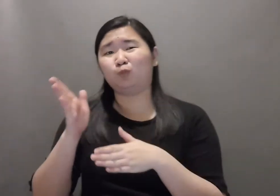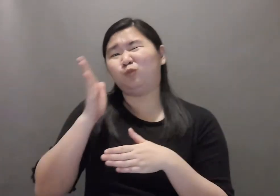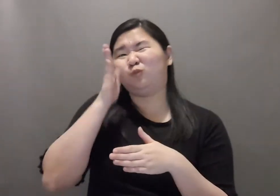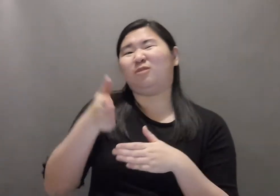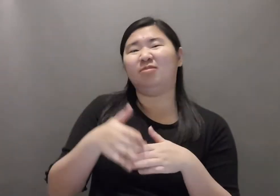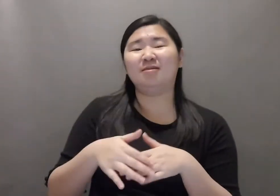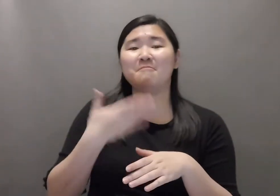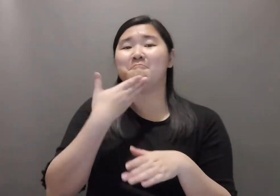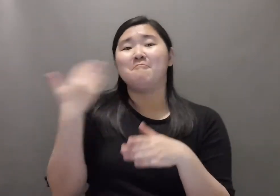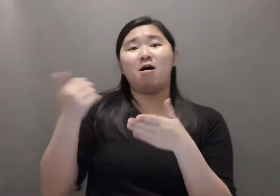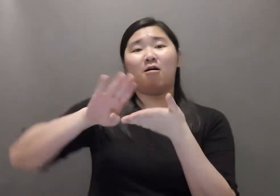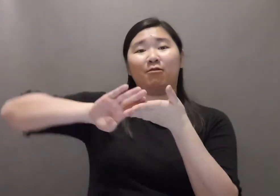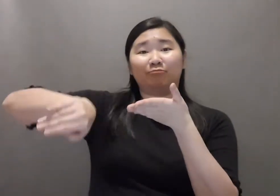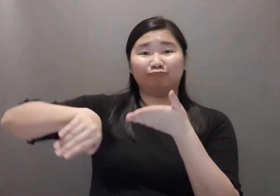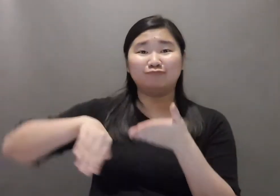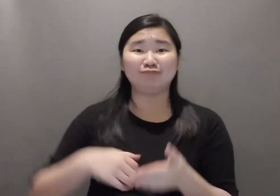It would be best to turn the anti-shake feature off.